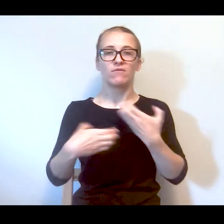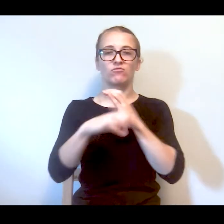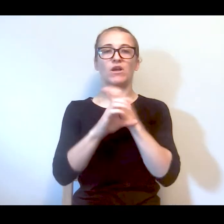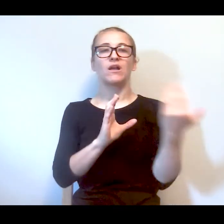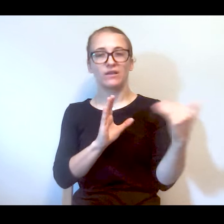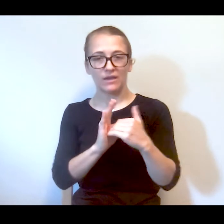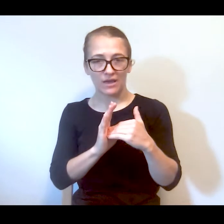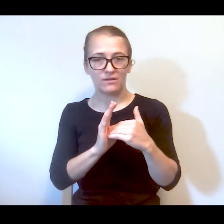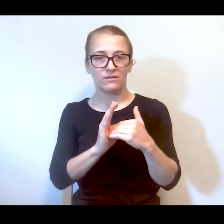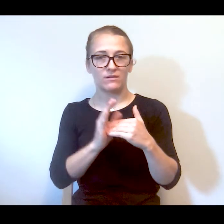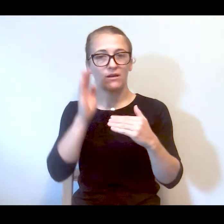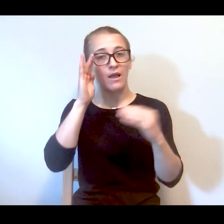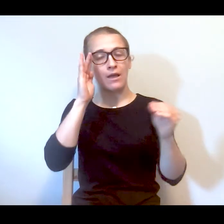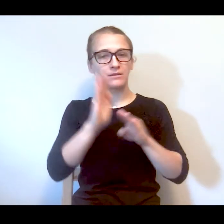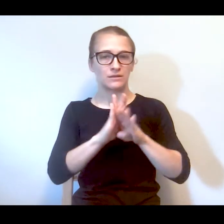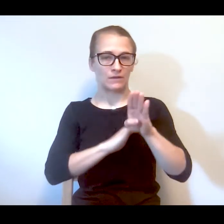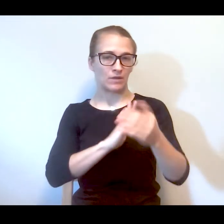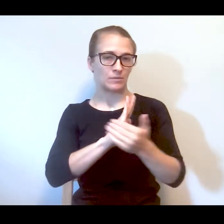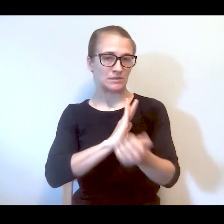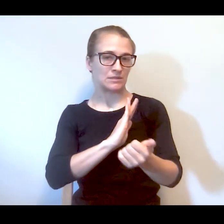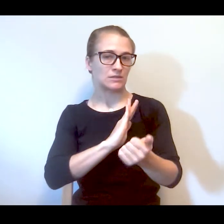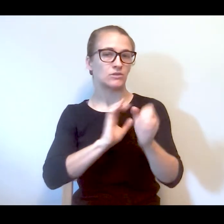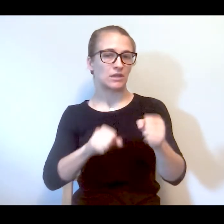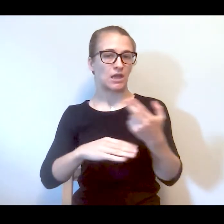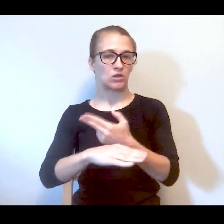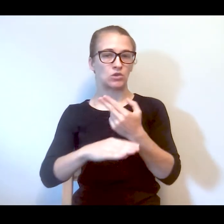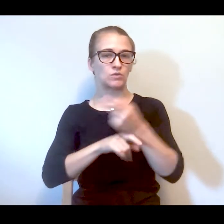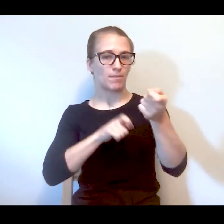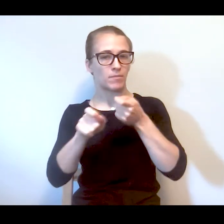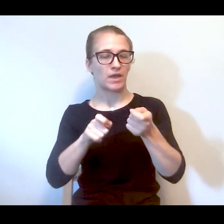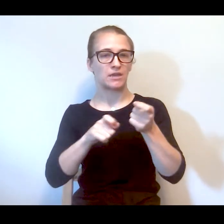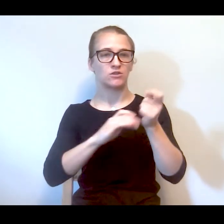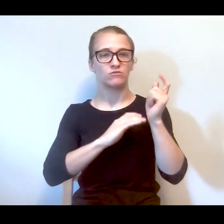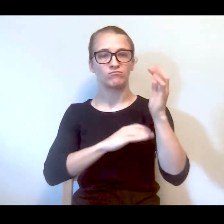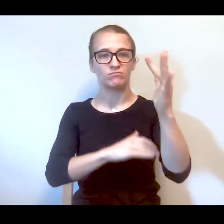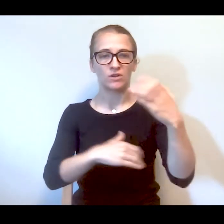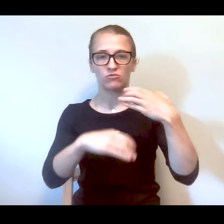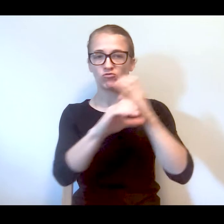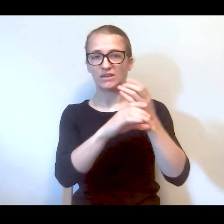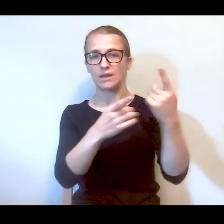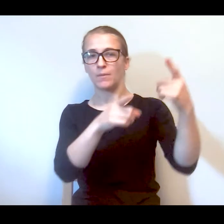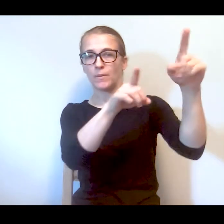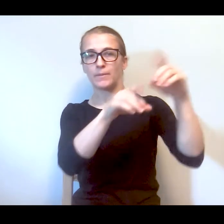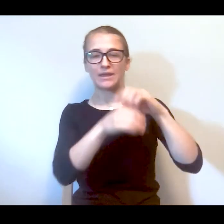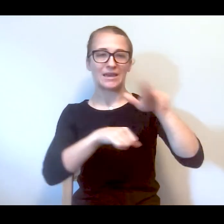crisis again and to develop some skills that they can use to manage future crises in their natural